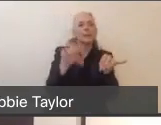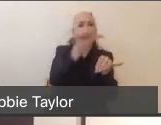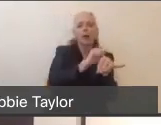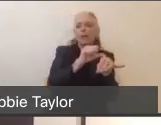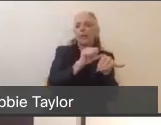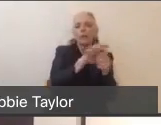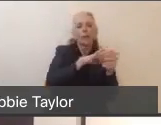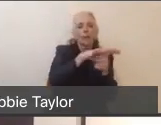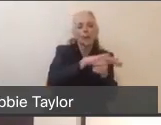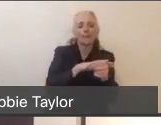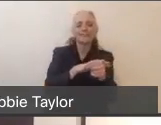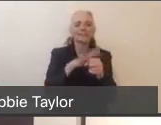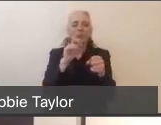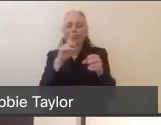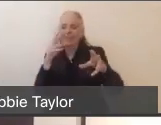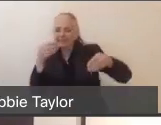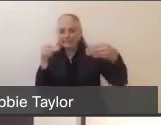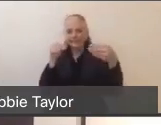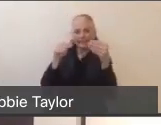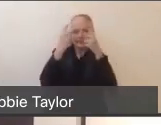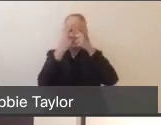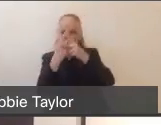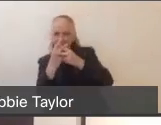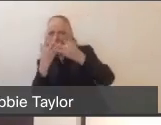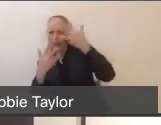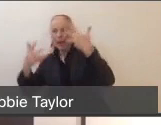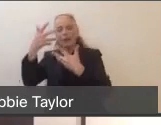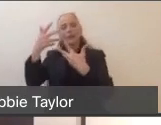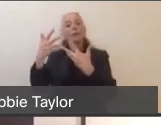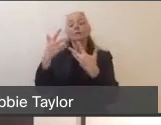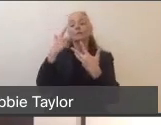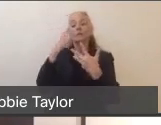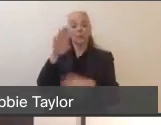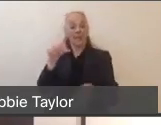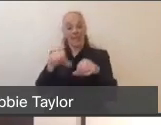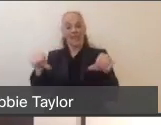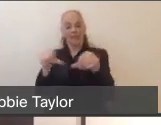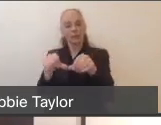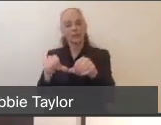and then you've taken an entire sort of integrated area like the Bay Area, with a lot of commuters,